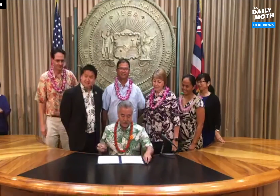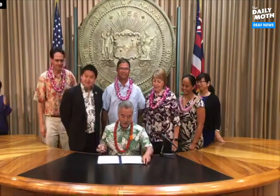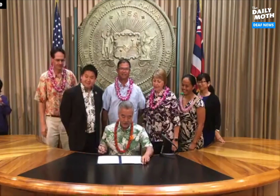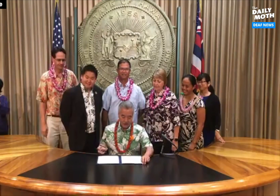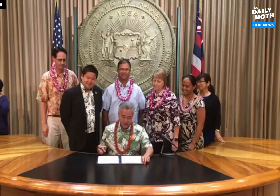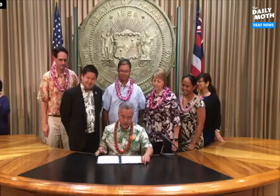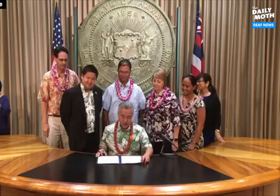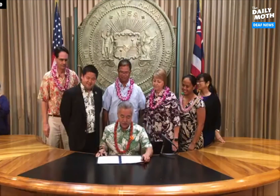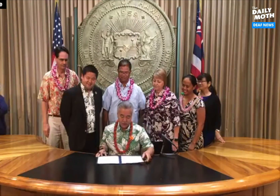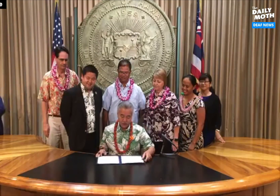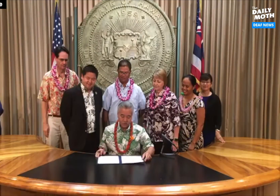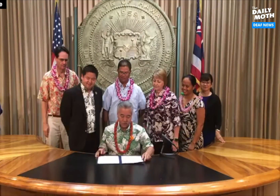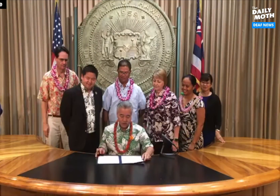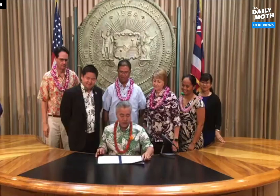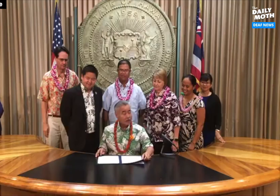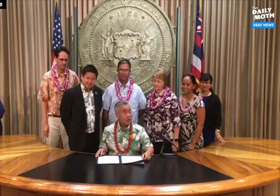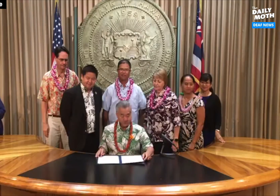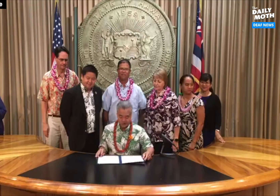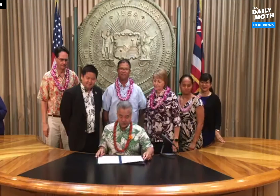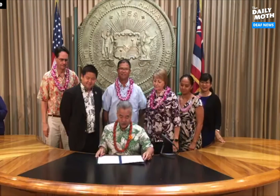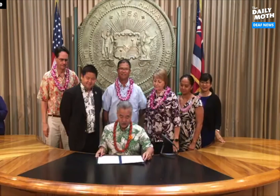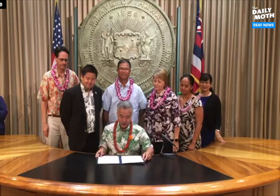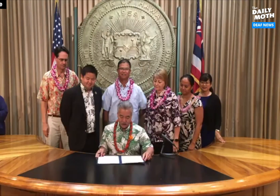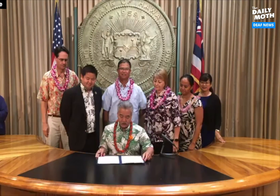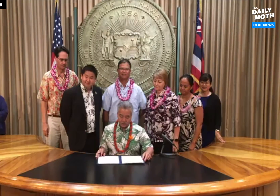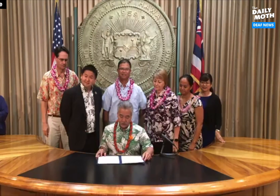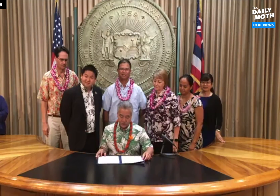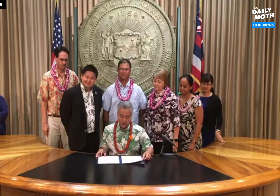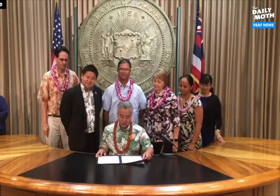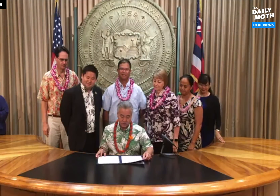The first, HB 1009.